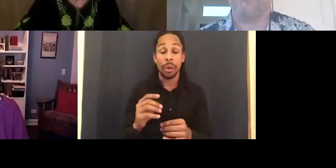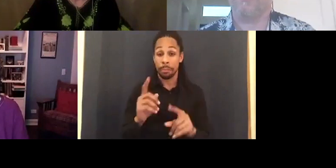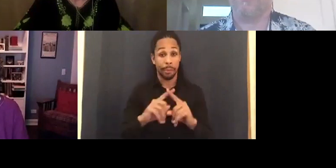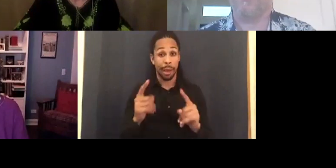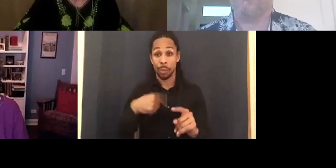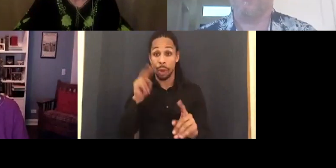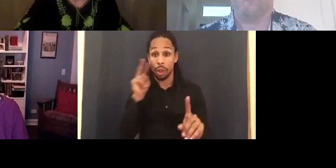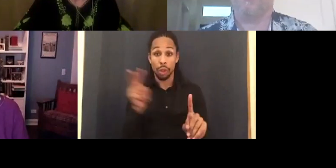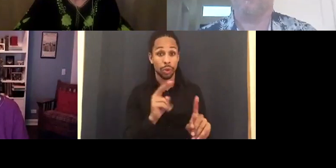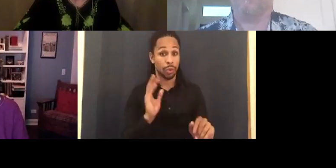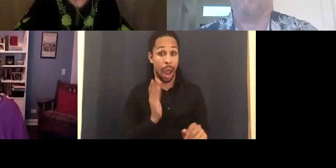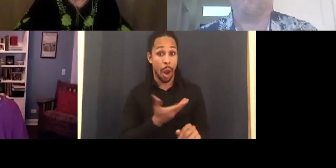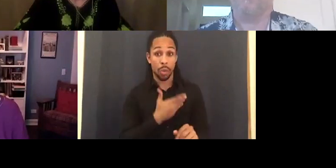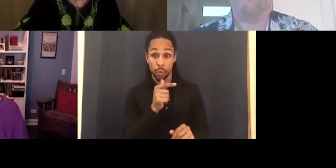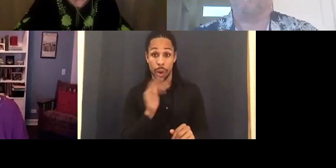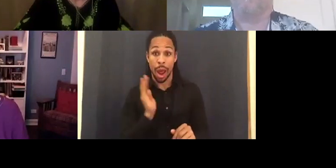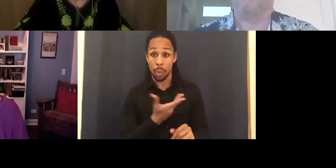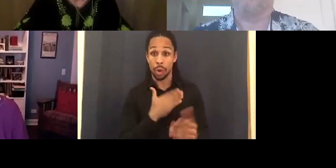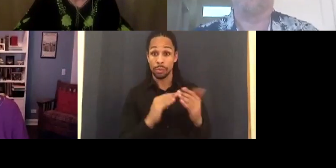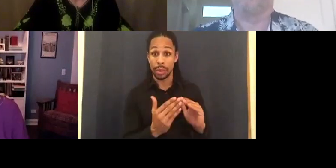make the film. It was a bare bones budget but we